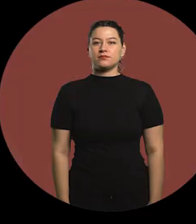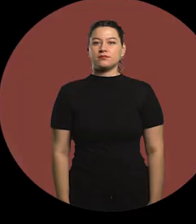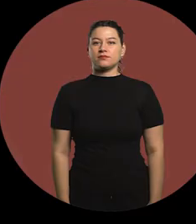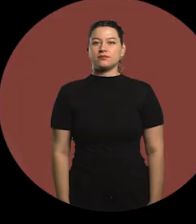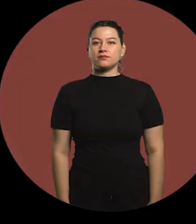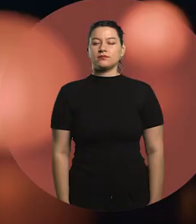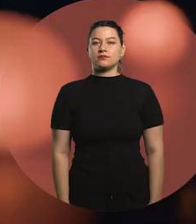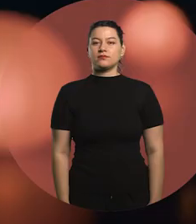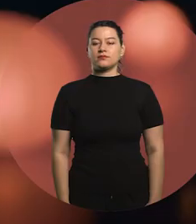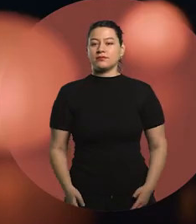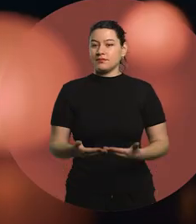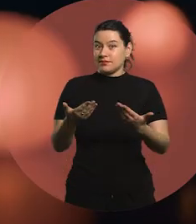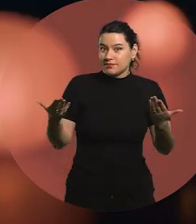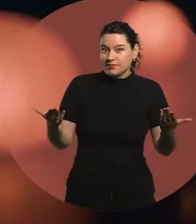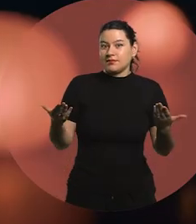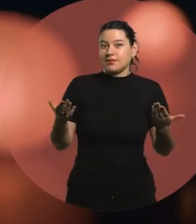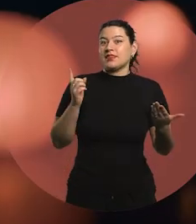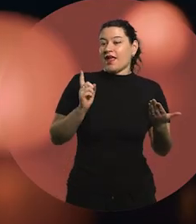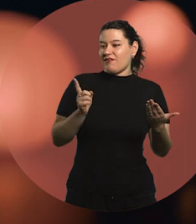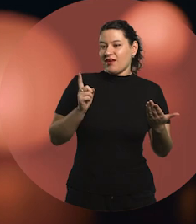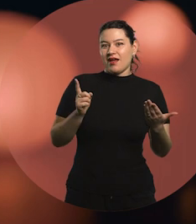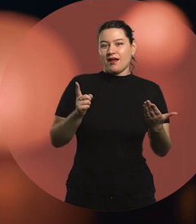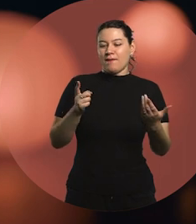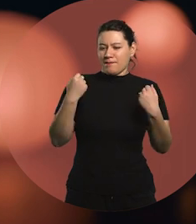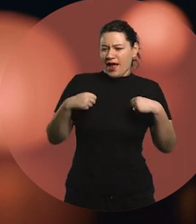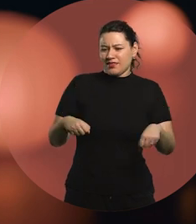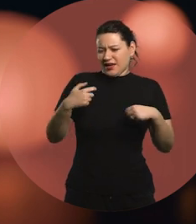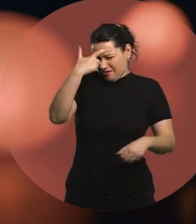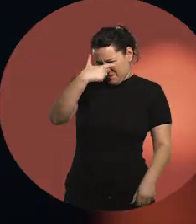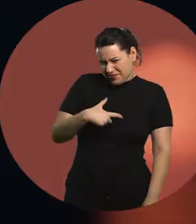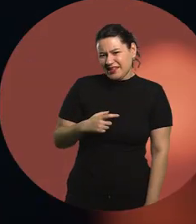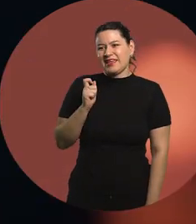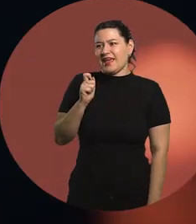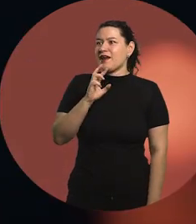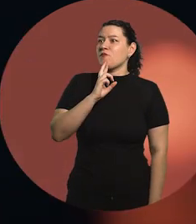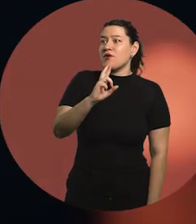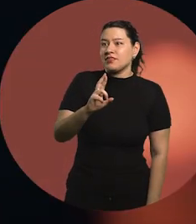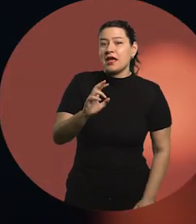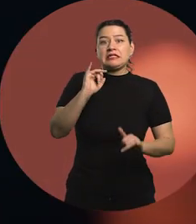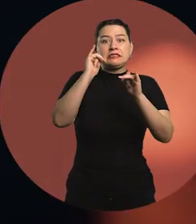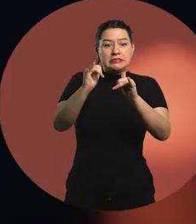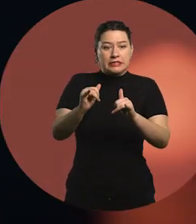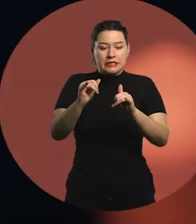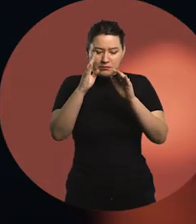That definition is quite a challenge. If doing is what defines me,